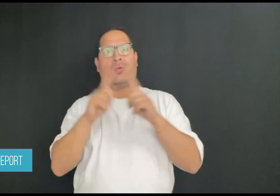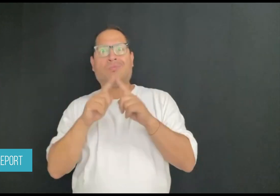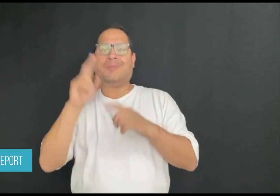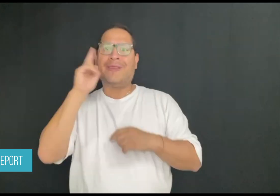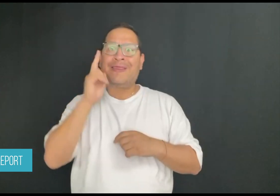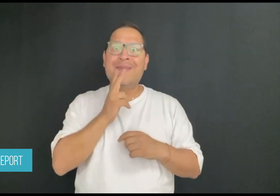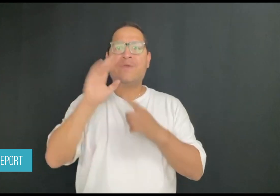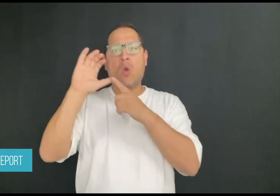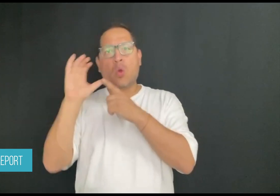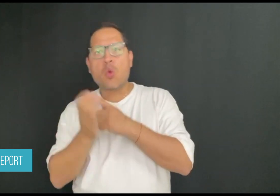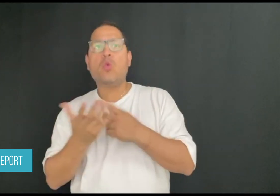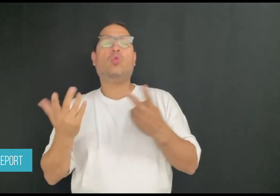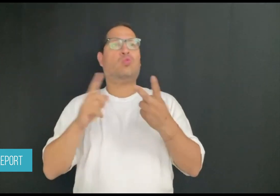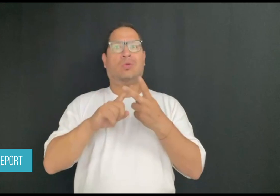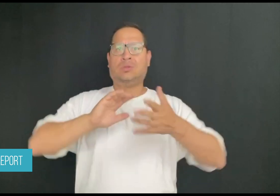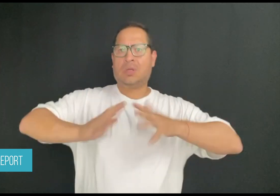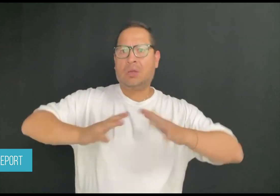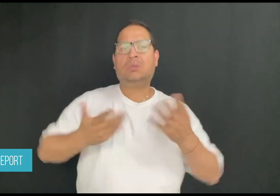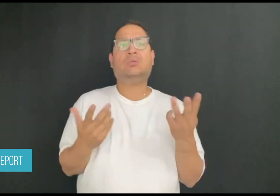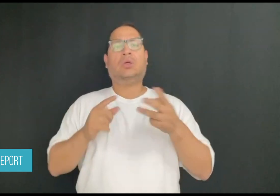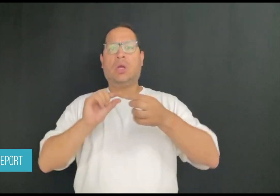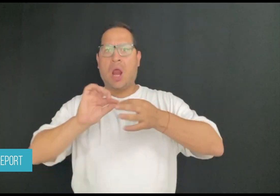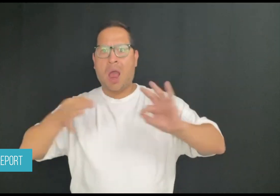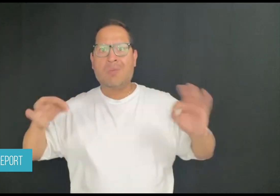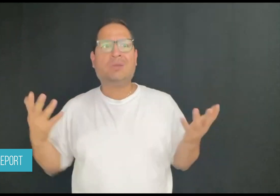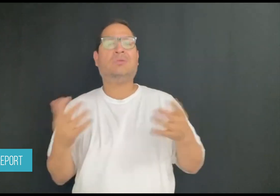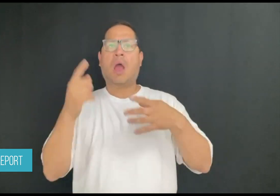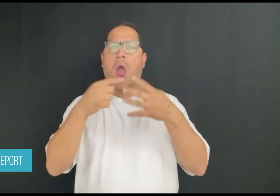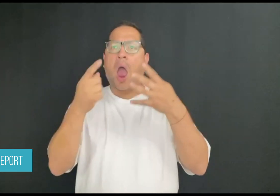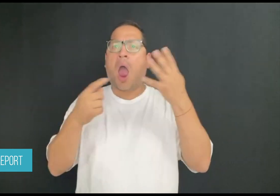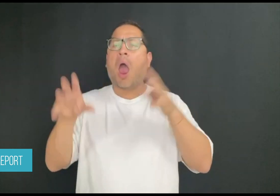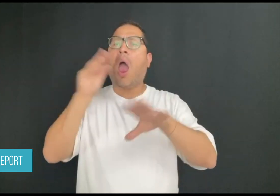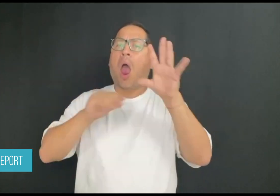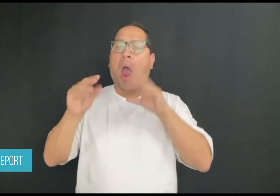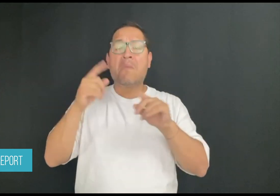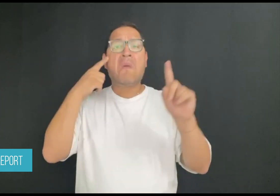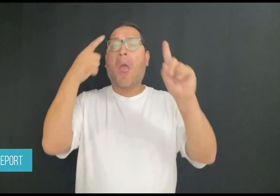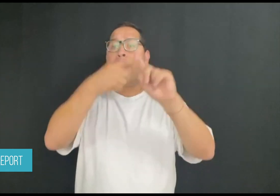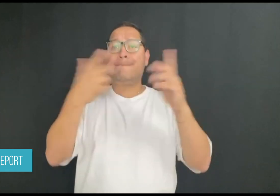The aim is to improve communication in the area and